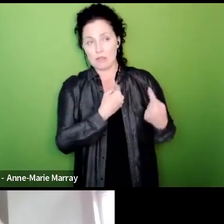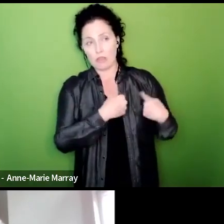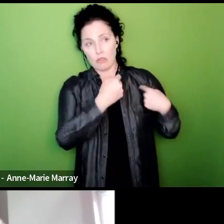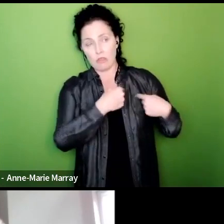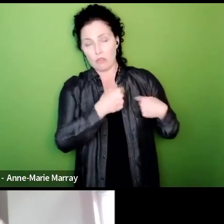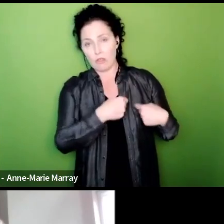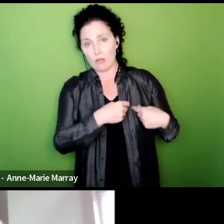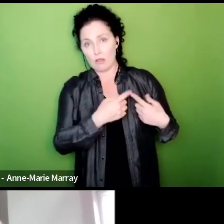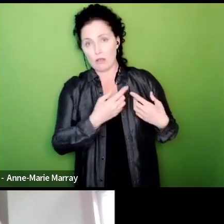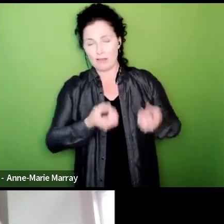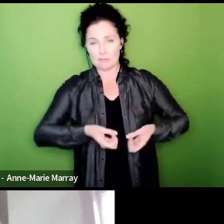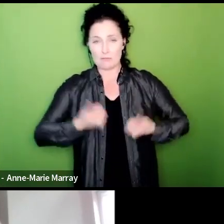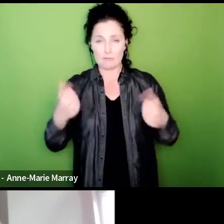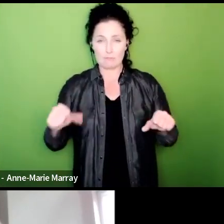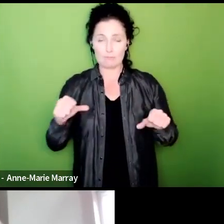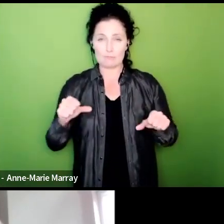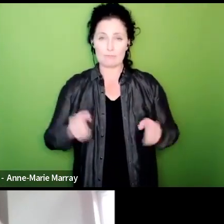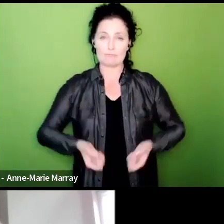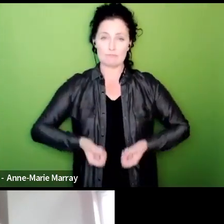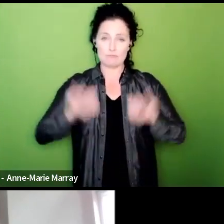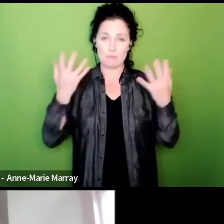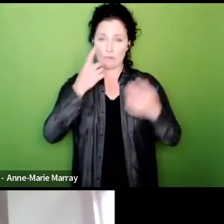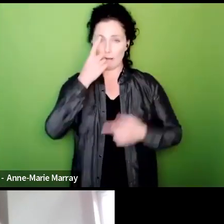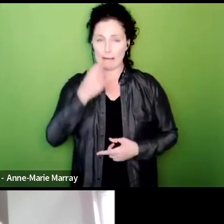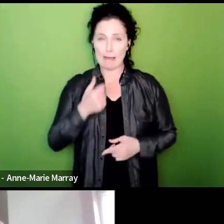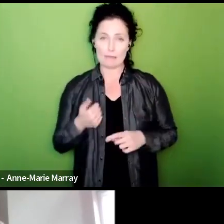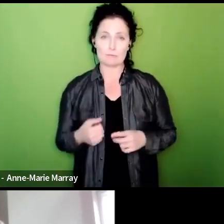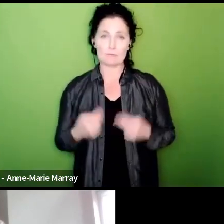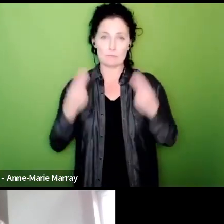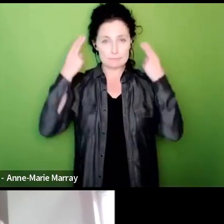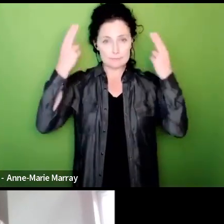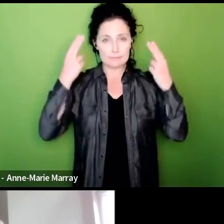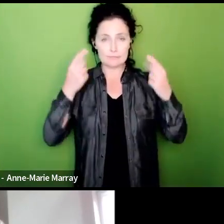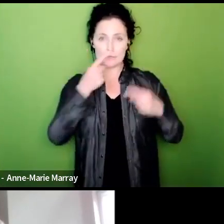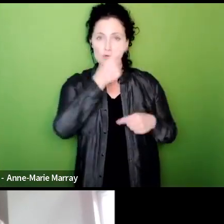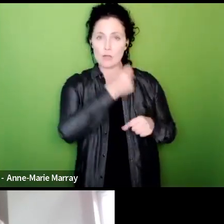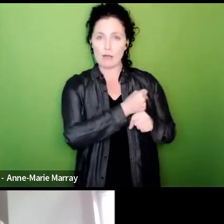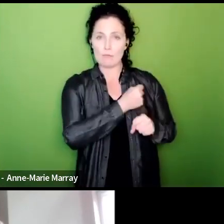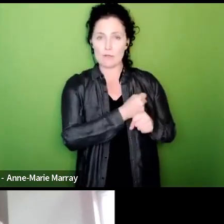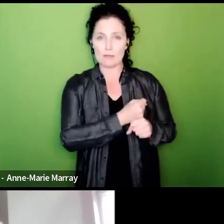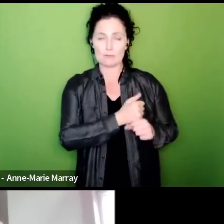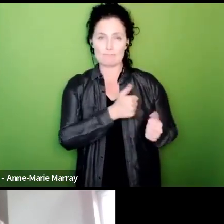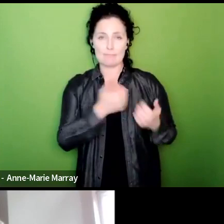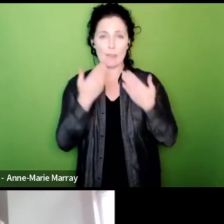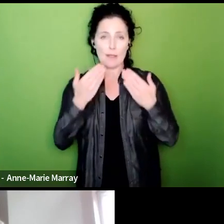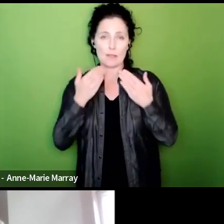thanks Julie I think that's uh the heartfelt comment that many will agree with Okay um